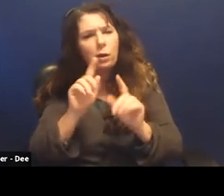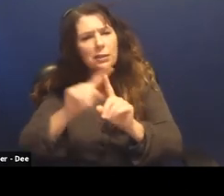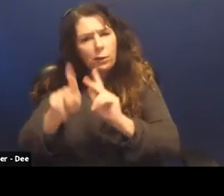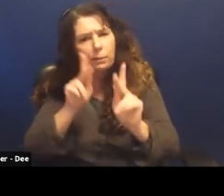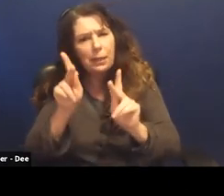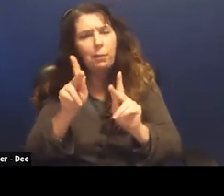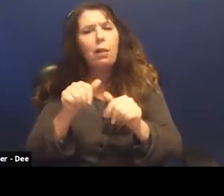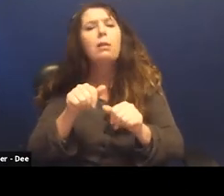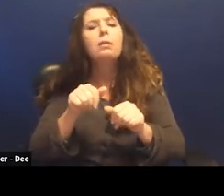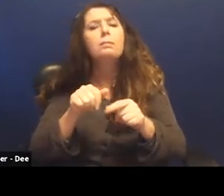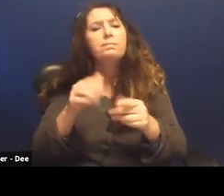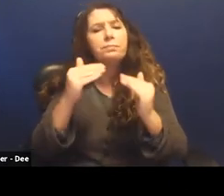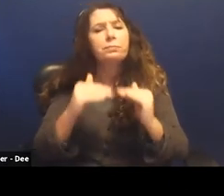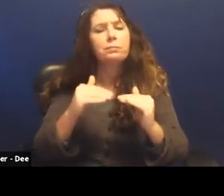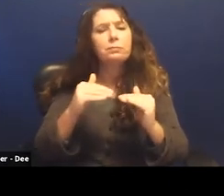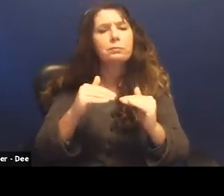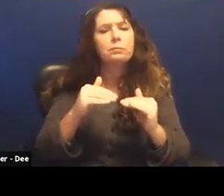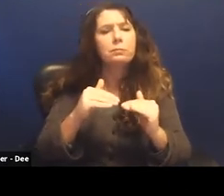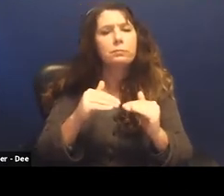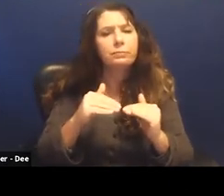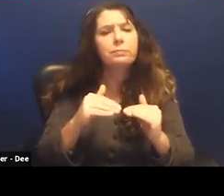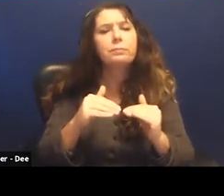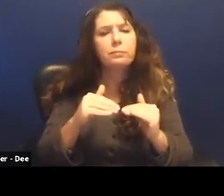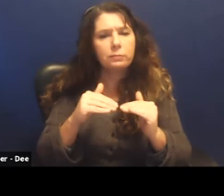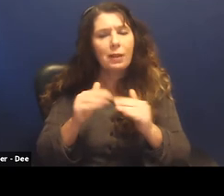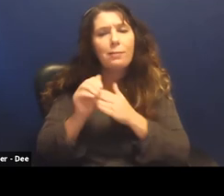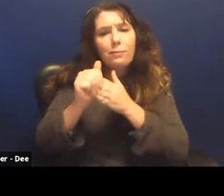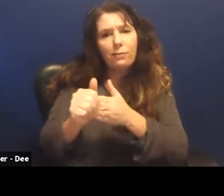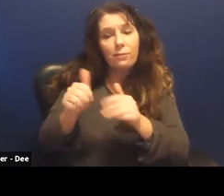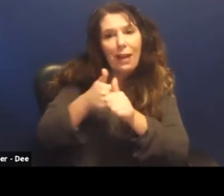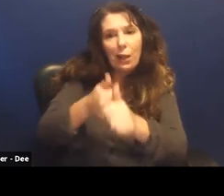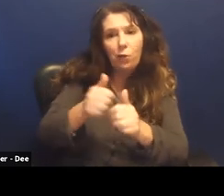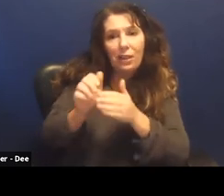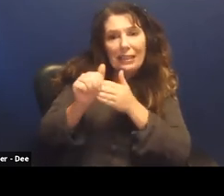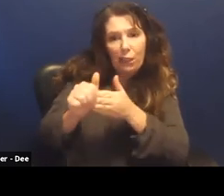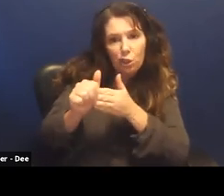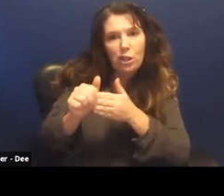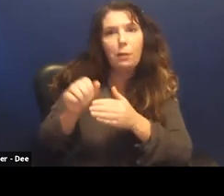the work of minorities people and follow their leadership that last point point is really key.